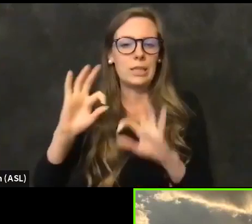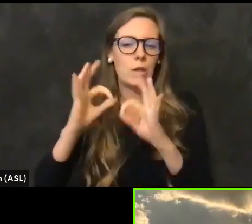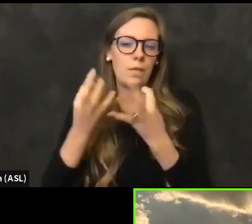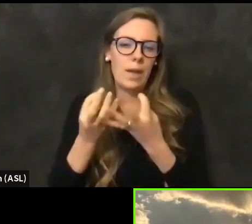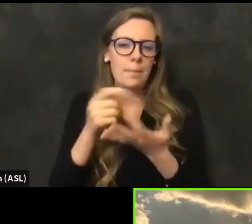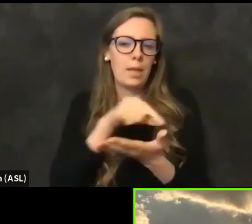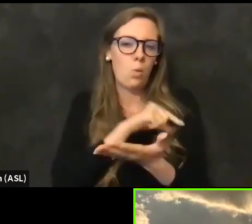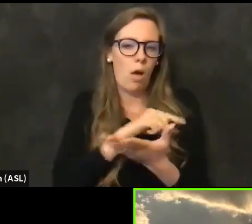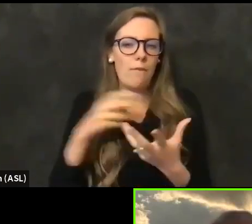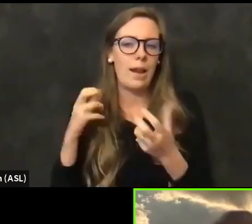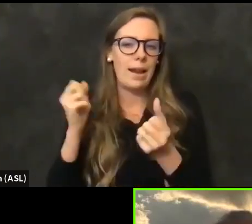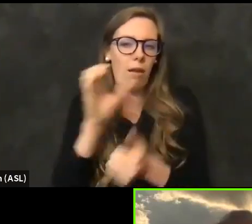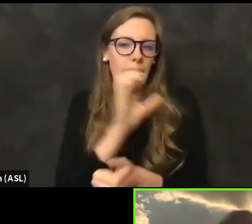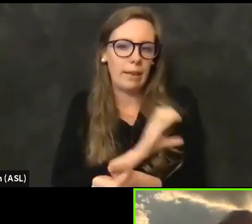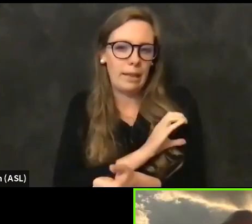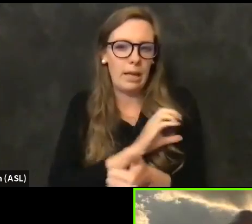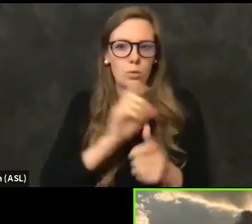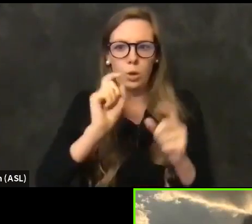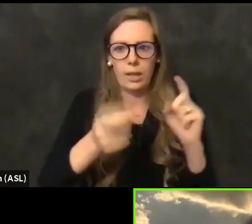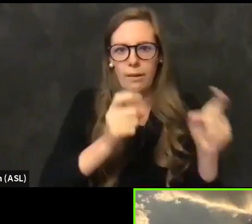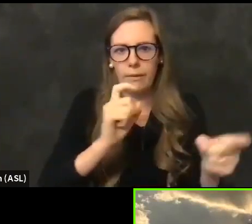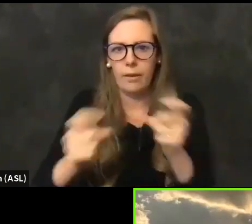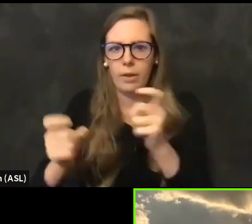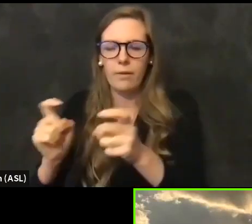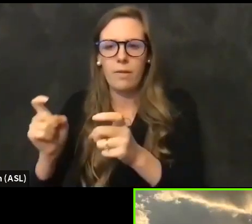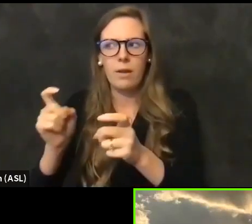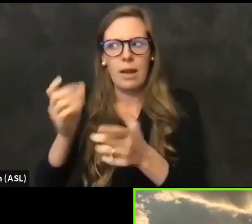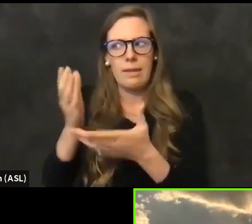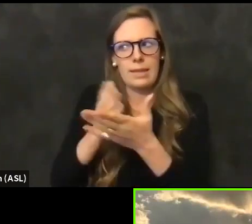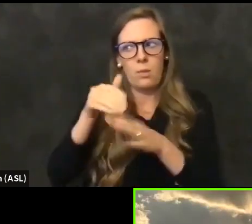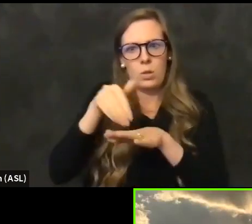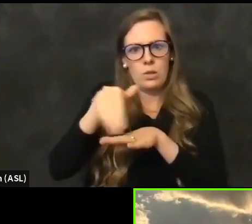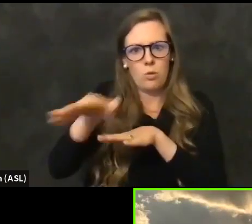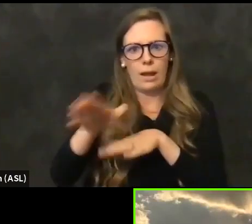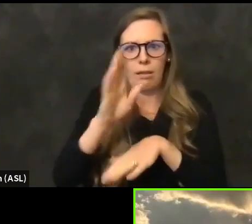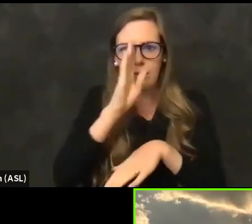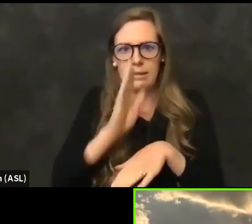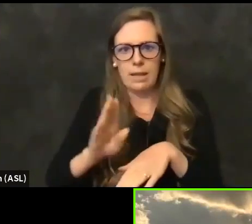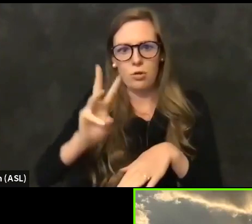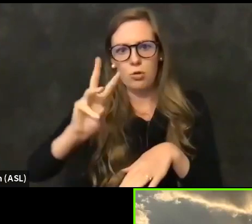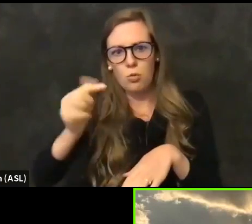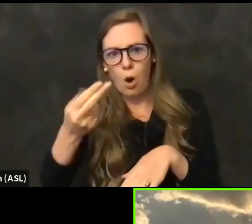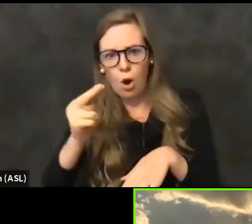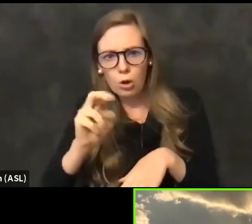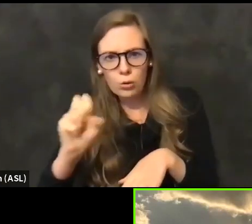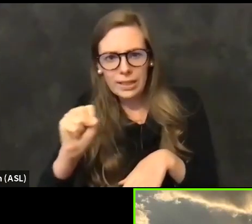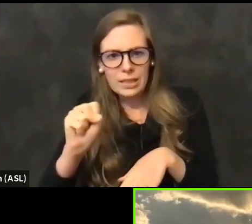And then all the all of that they were sending directly to CPS and Walgreens. They were holding up these reports saying,